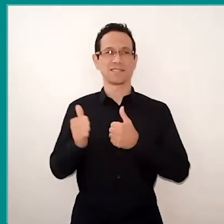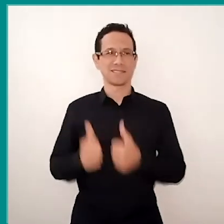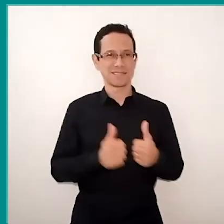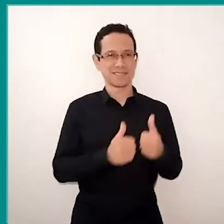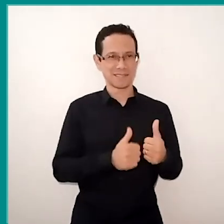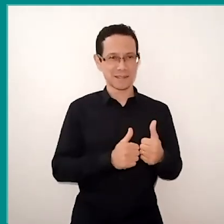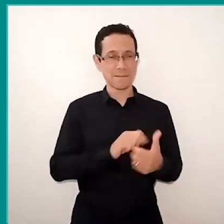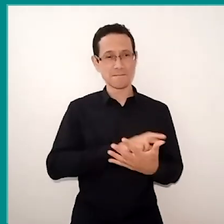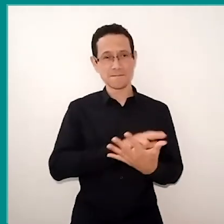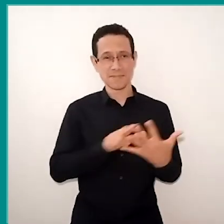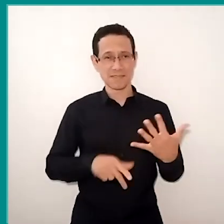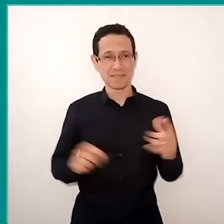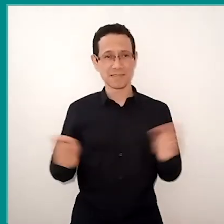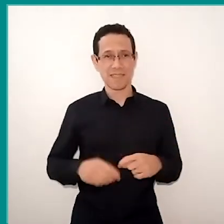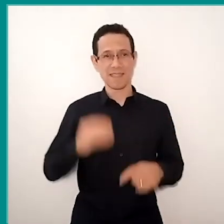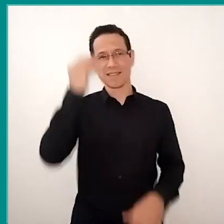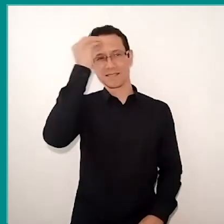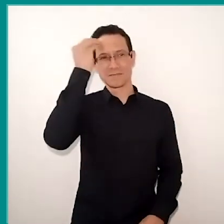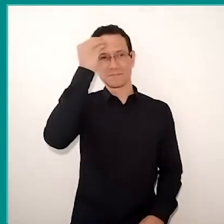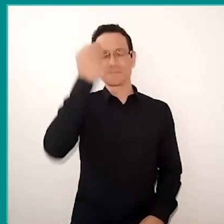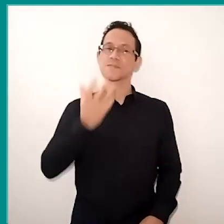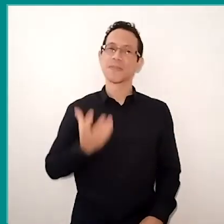show inspiring experiences possible to be done